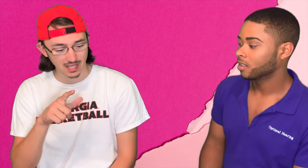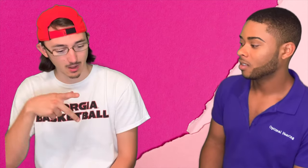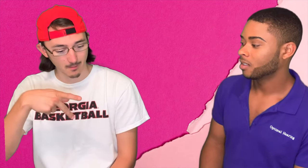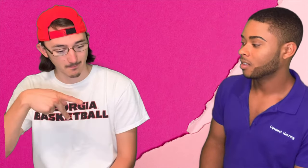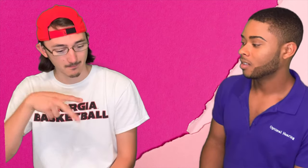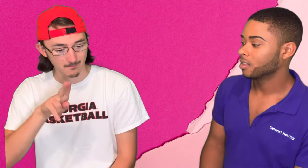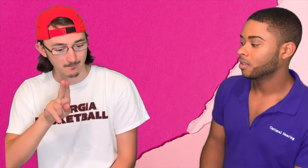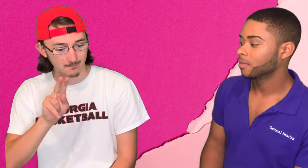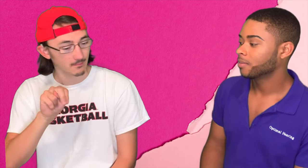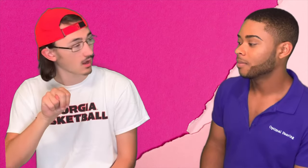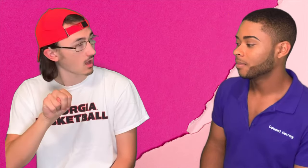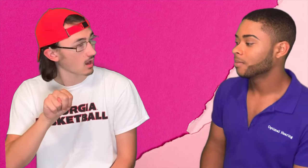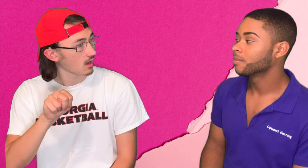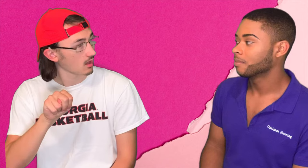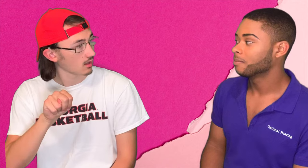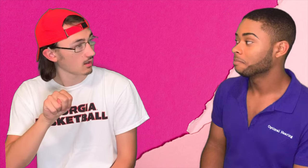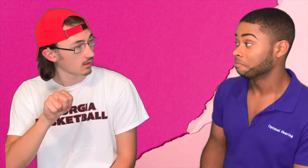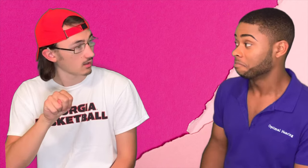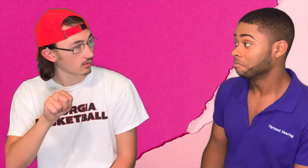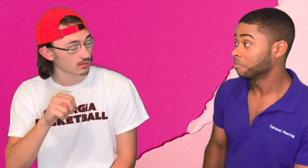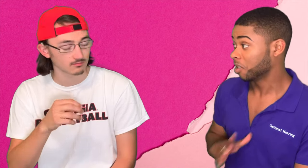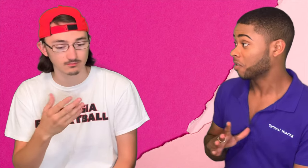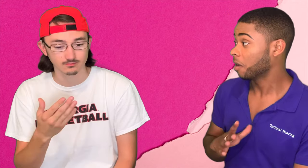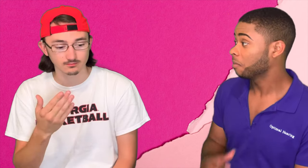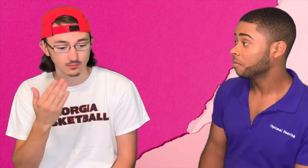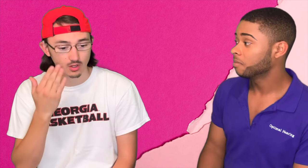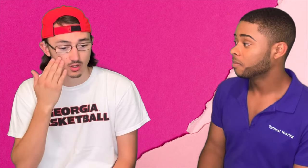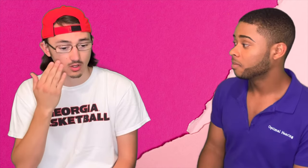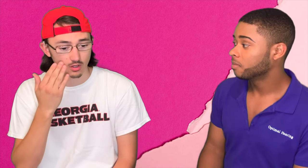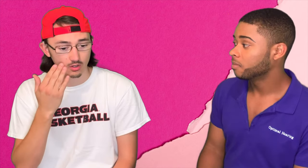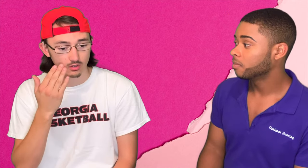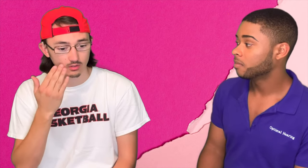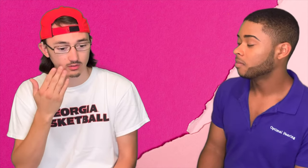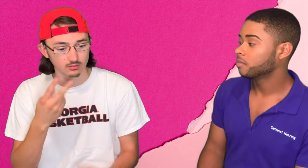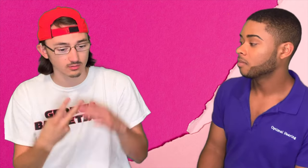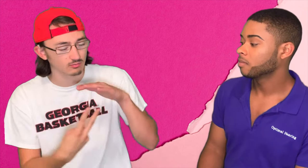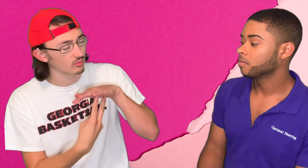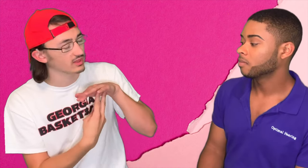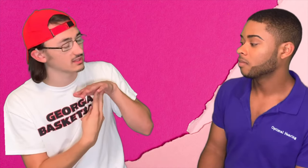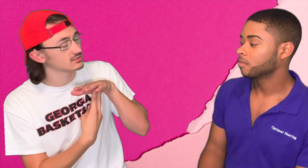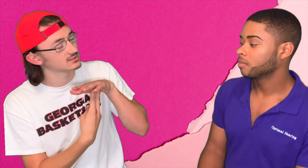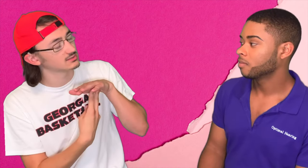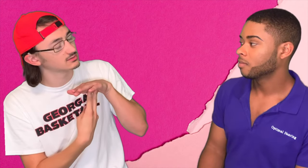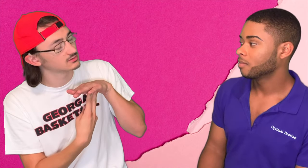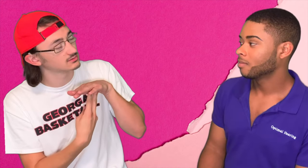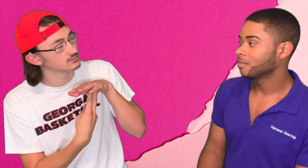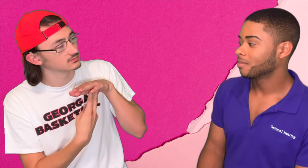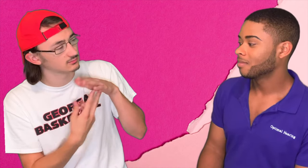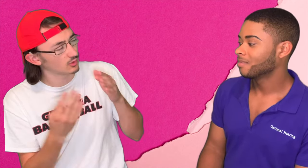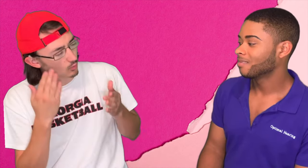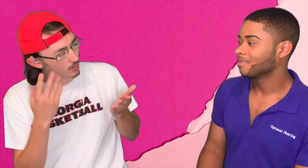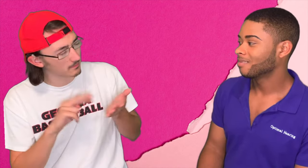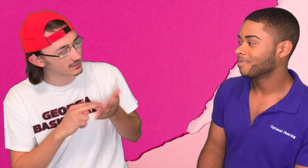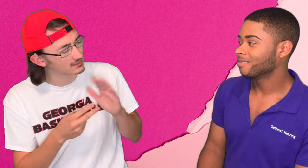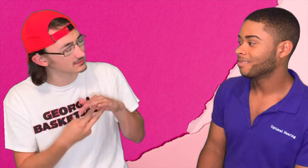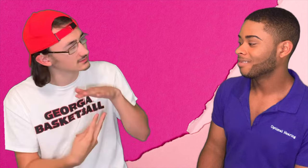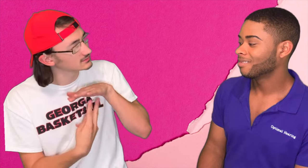Luke: You know "ASL pun"?. Bryce: That's fine. Luke: There's a lot of good jokes with that. You know what this is? You know what that means?